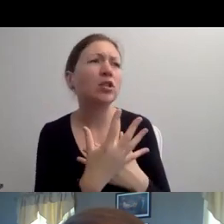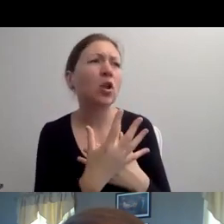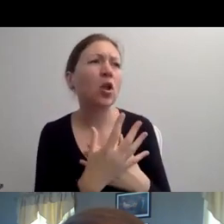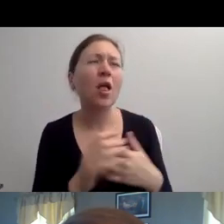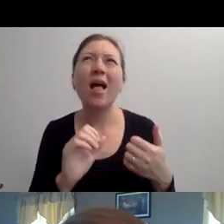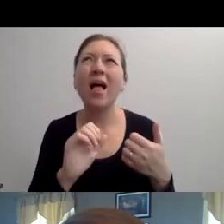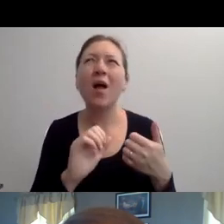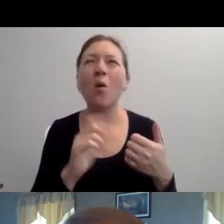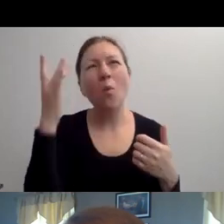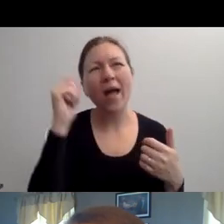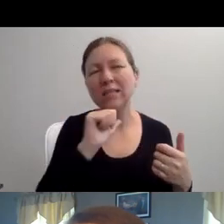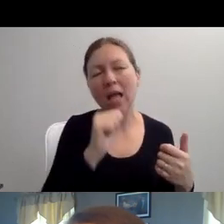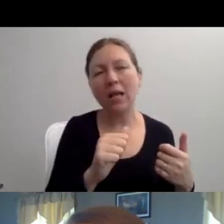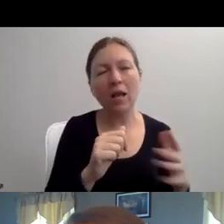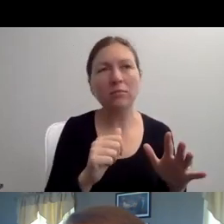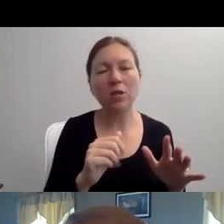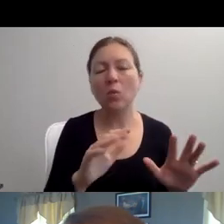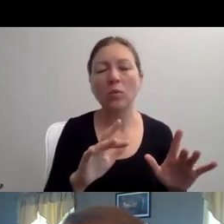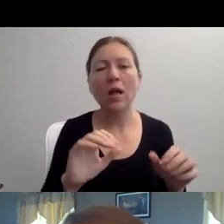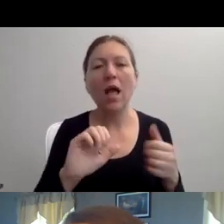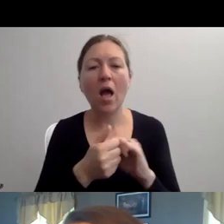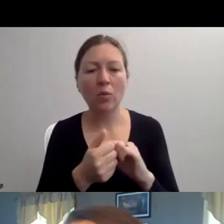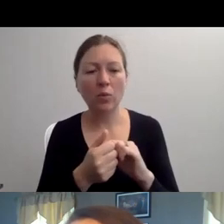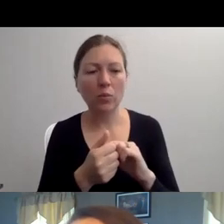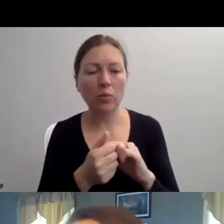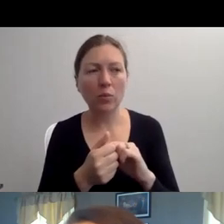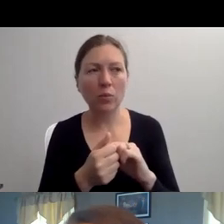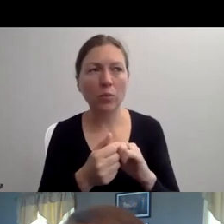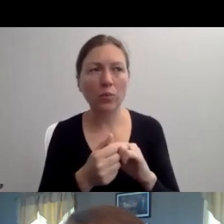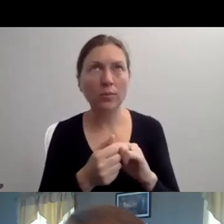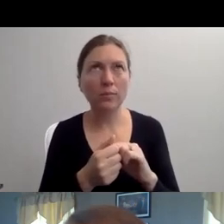HE THOUGHT HE WAS GIVING ME A COMPLEMENT AND REALLY KIND OF INSULTING."